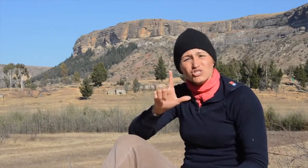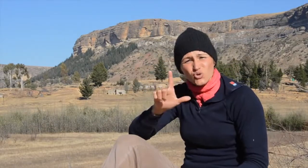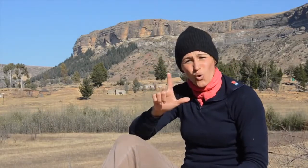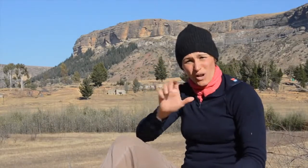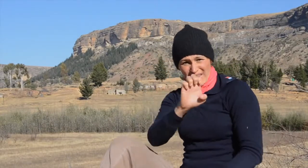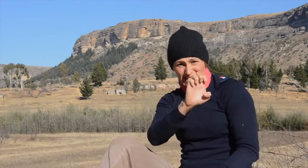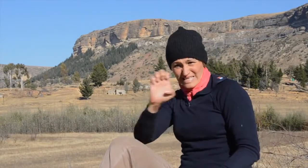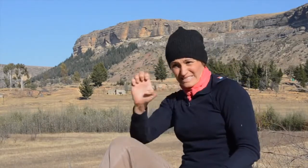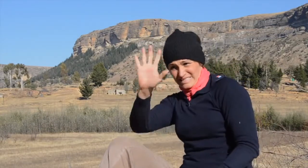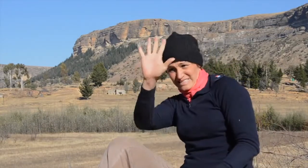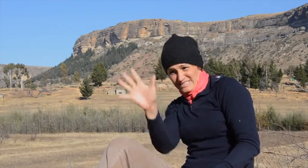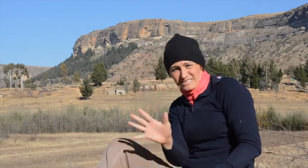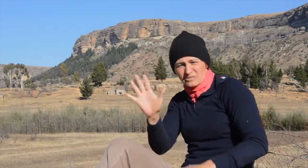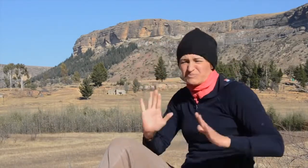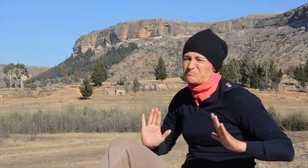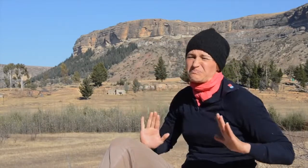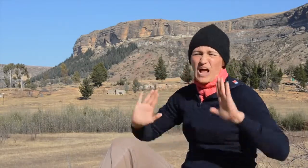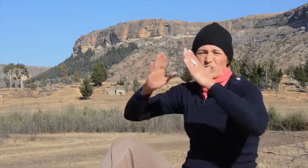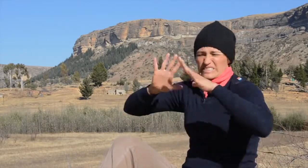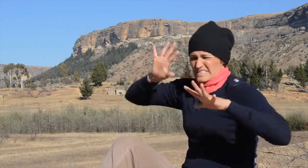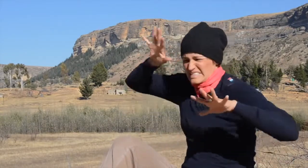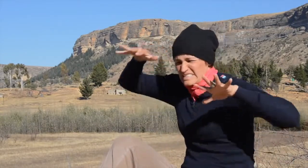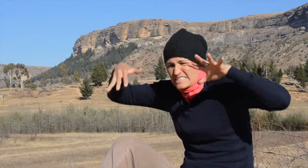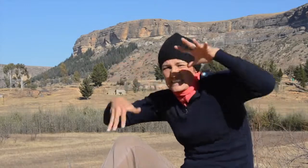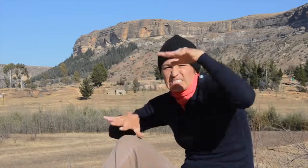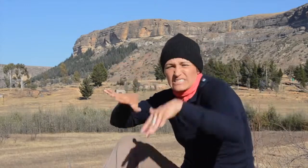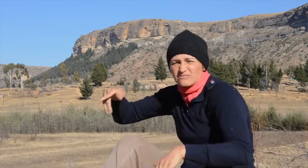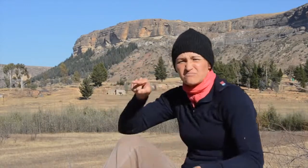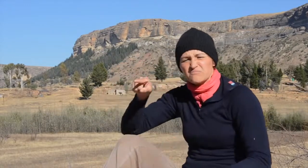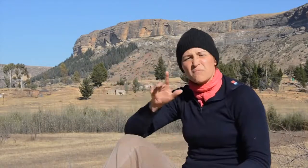are grown here in Lesotho. The eastern part of Lesotho is extreme mountain